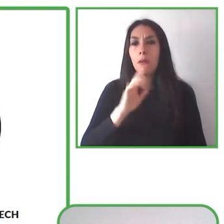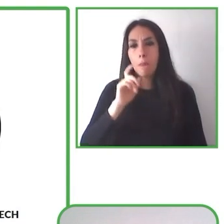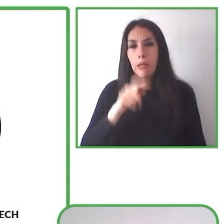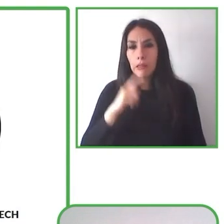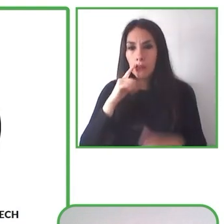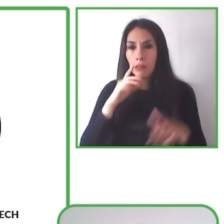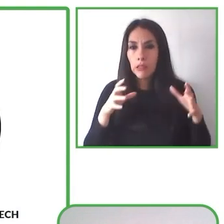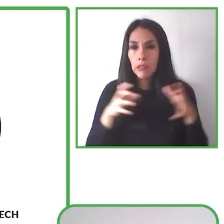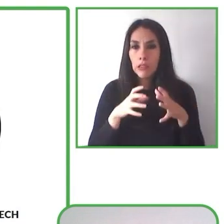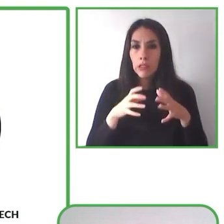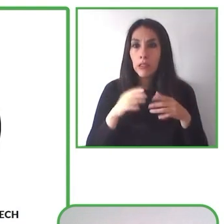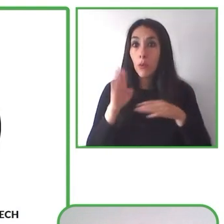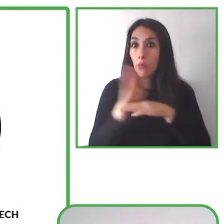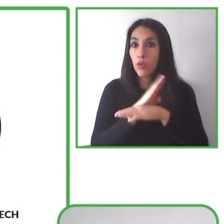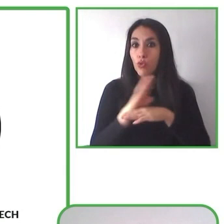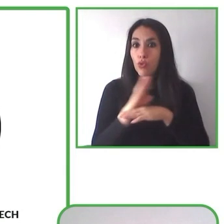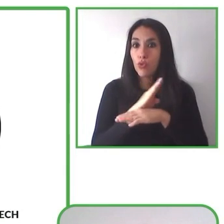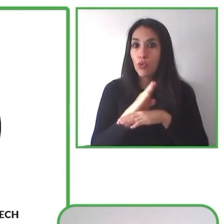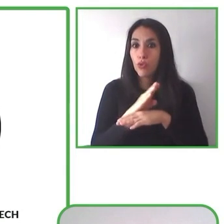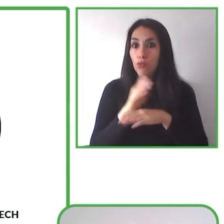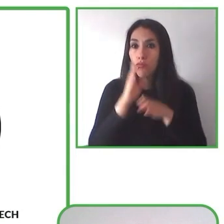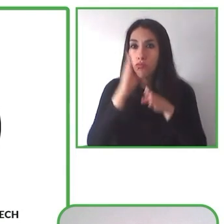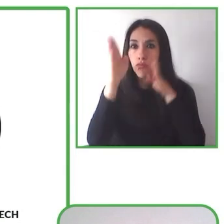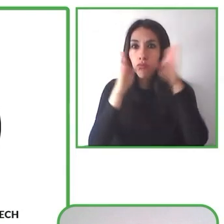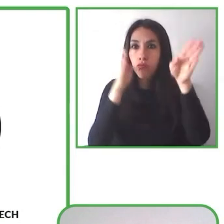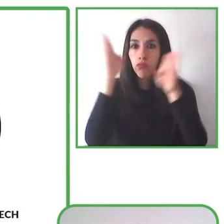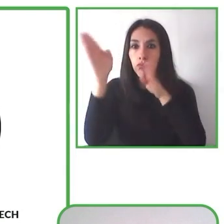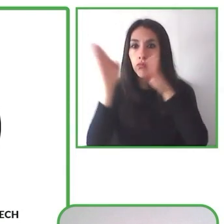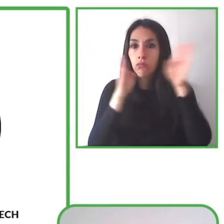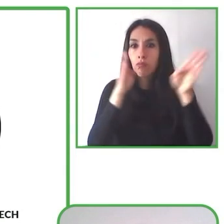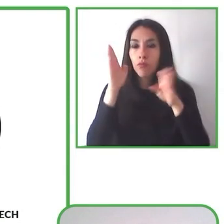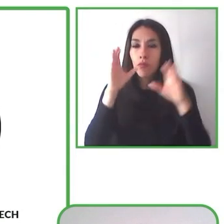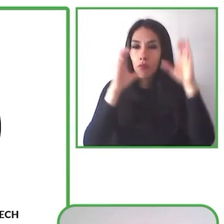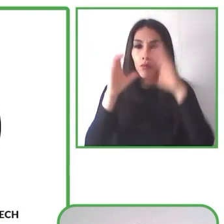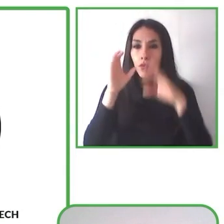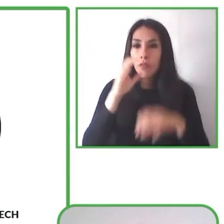if we consider accessibility, as Jesús said from the beginning,